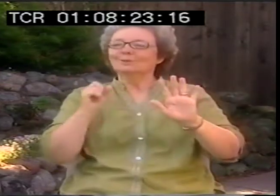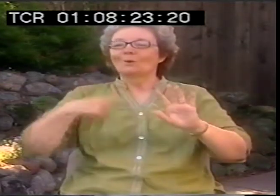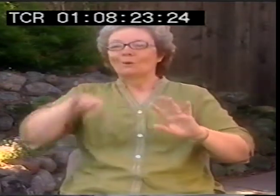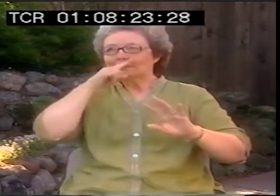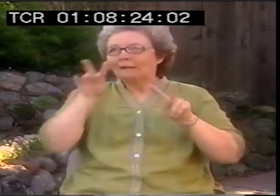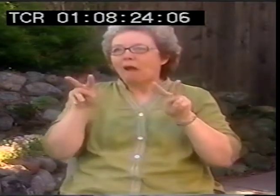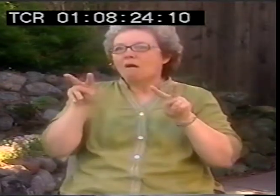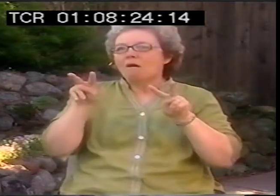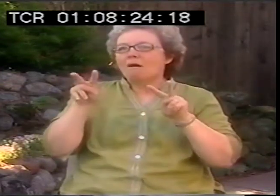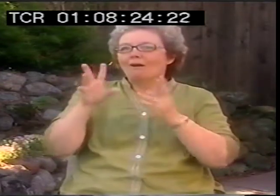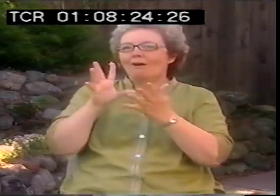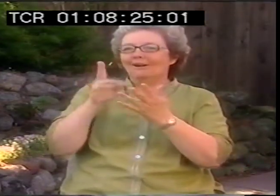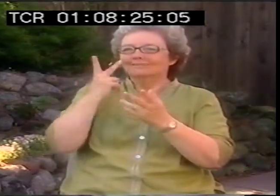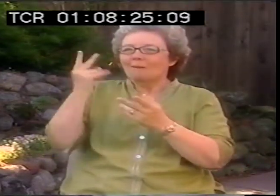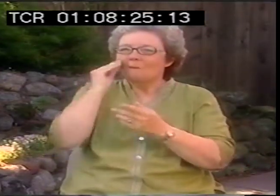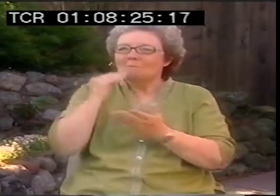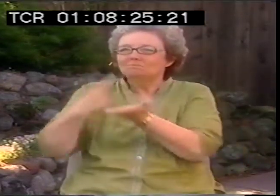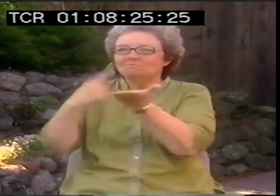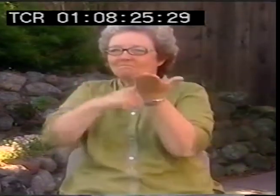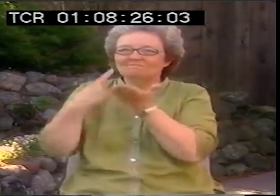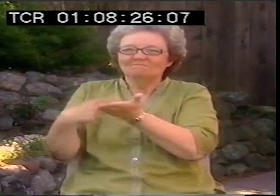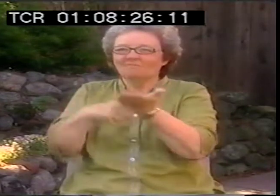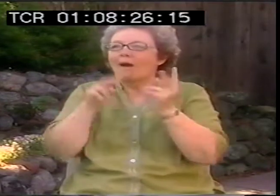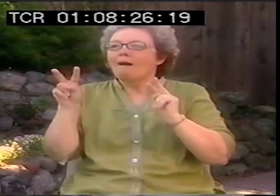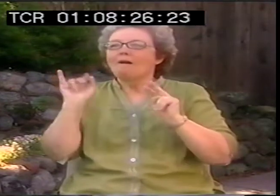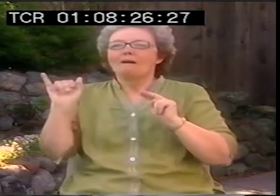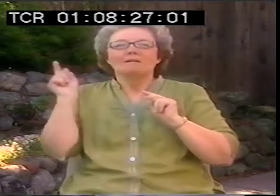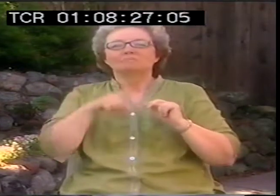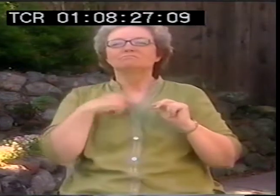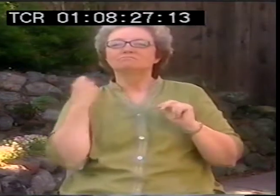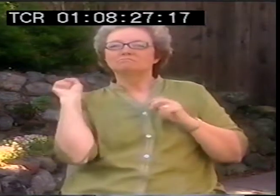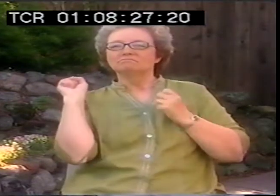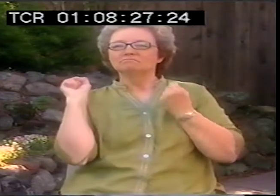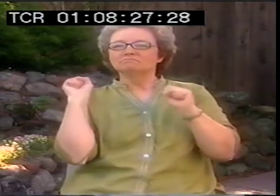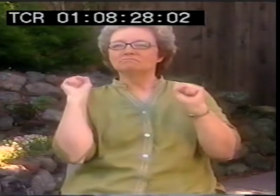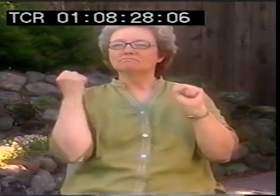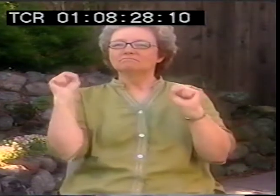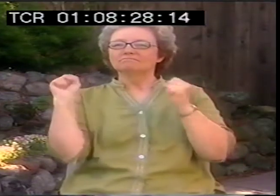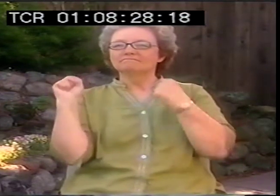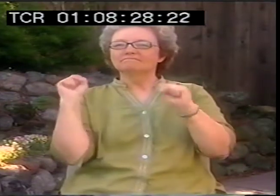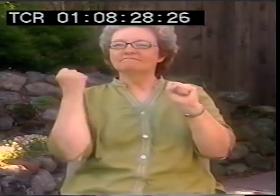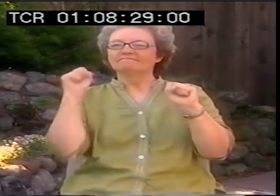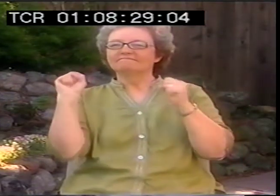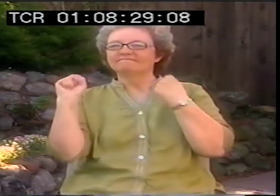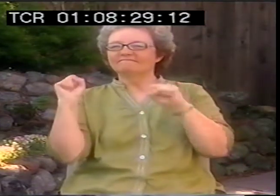And we kids would see the parents at home discussing this very heatedly. And there was a seed of rebellion that seemed to be planted.